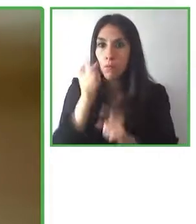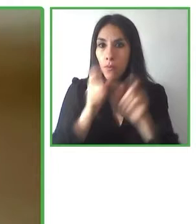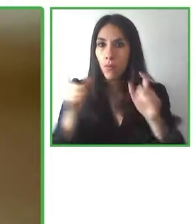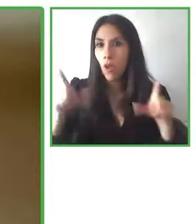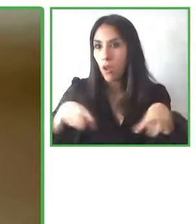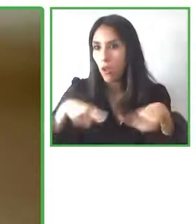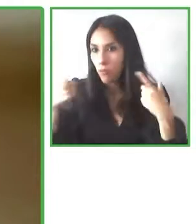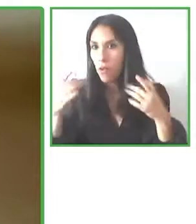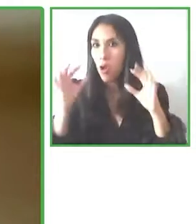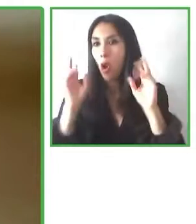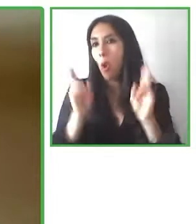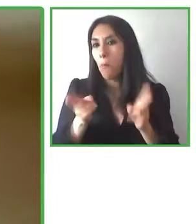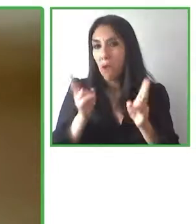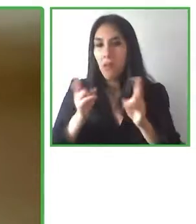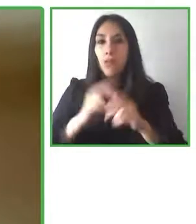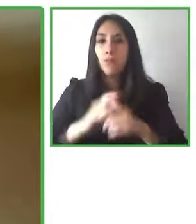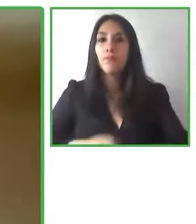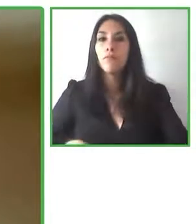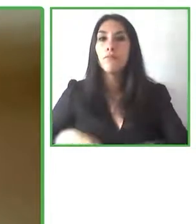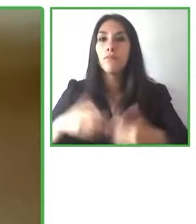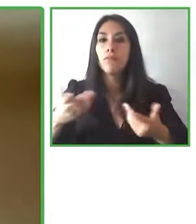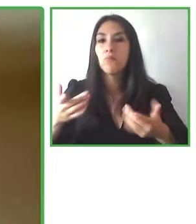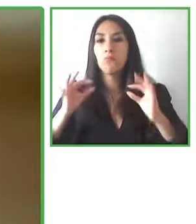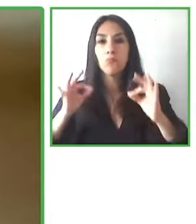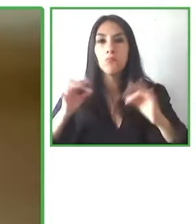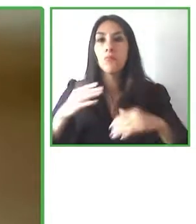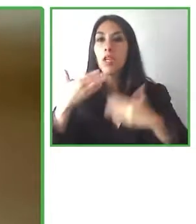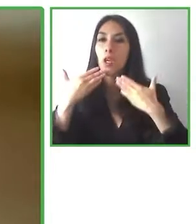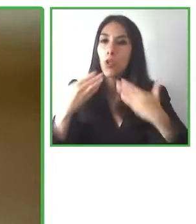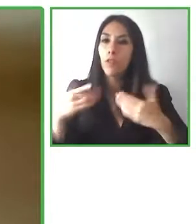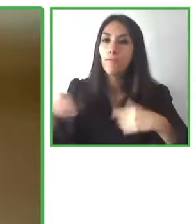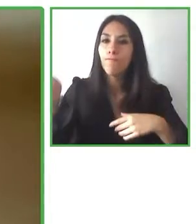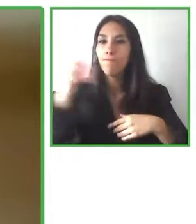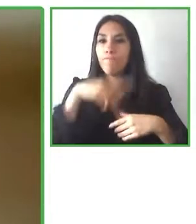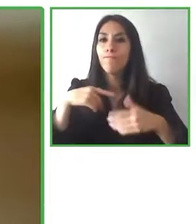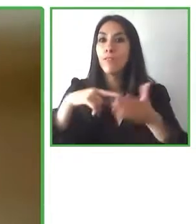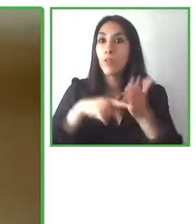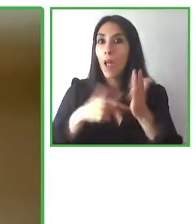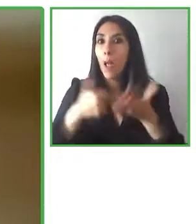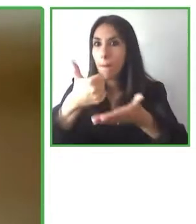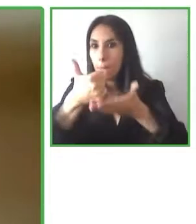have full participation in the cultural world thanks to technological advances.